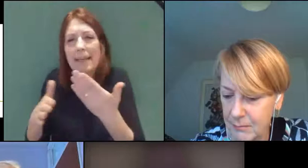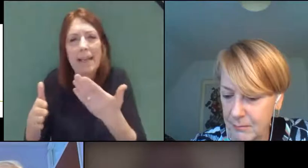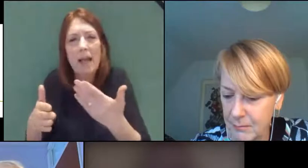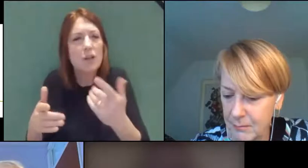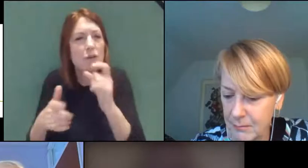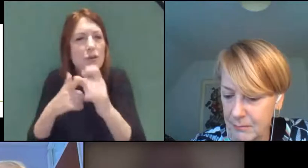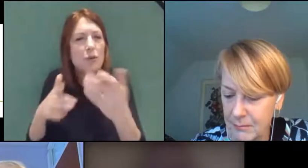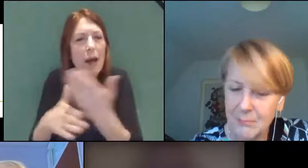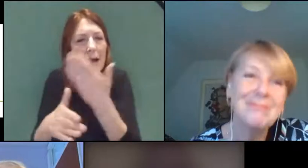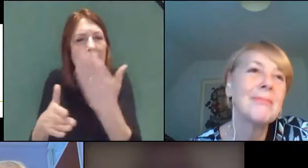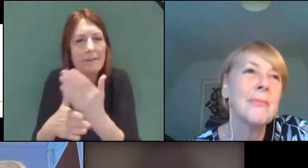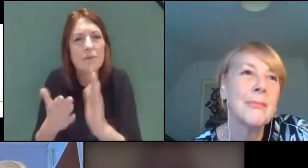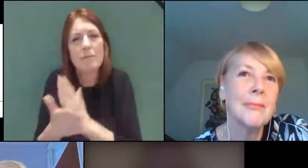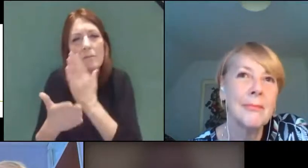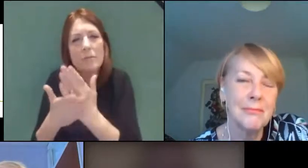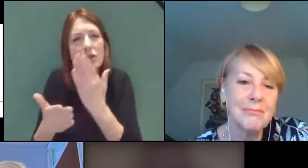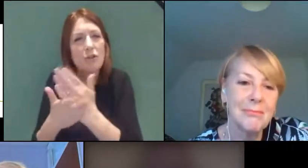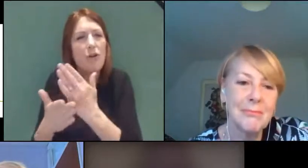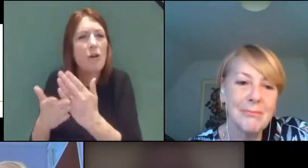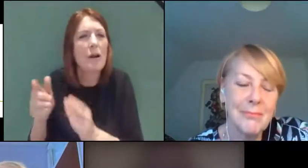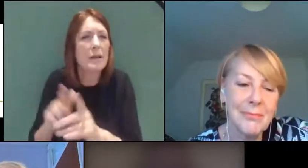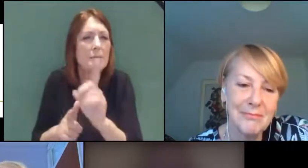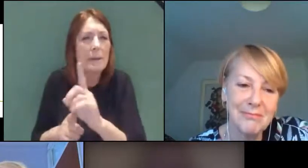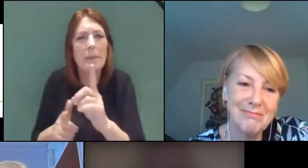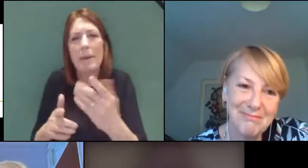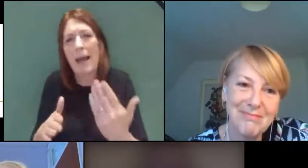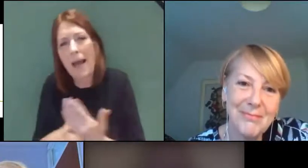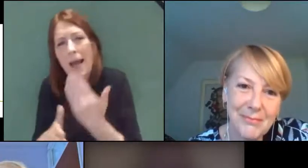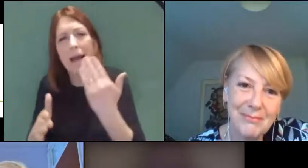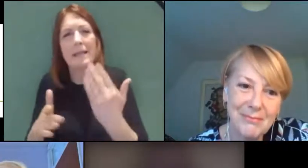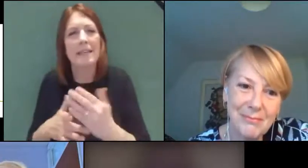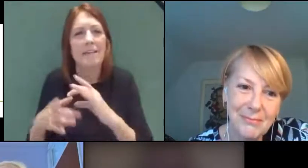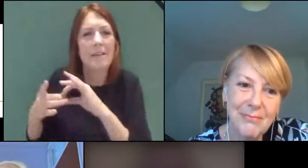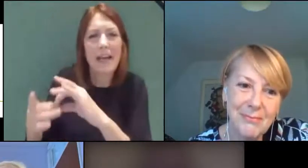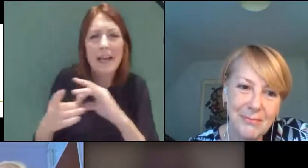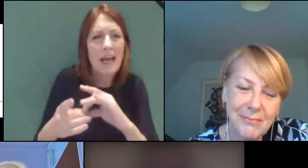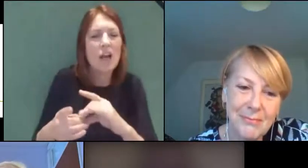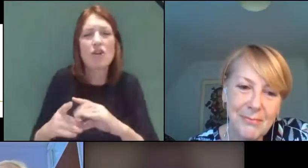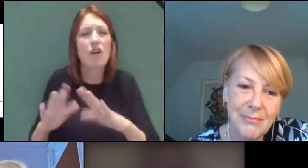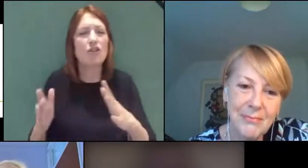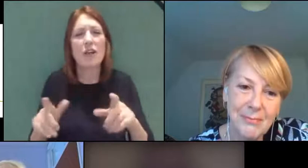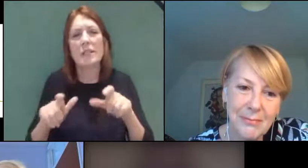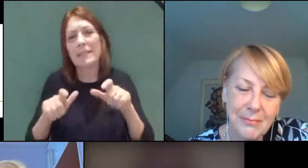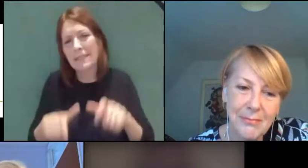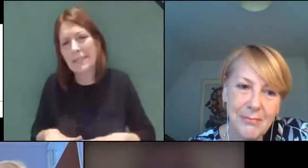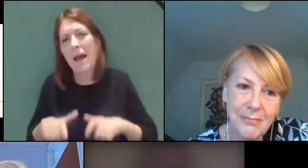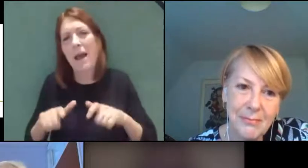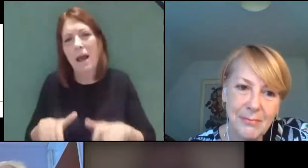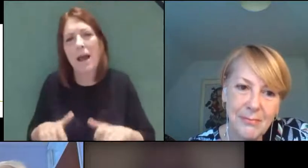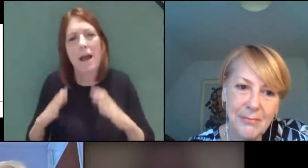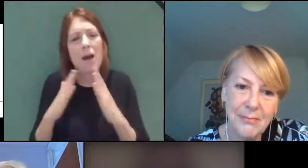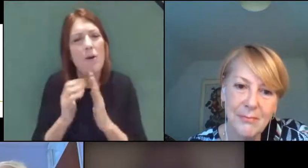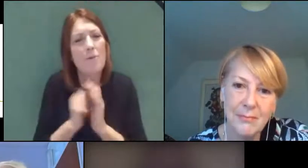active, engaged and not sitting at home. Because I'm also very aware that for a